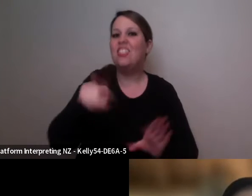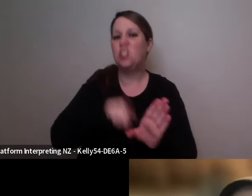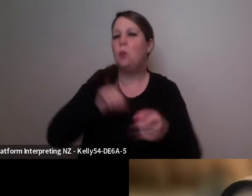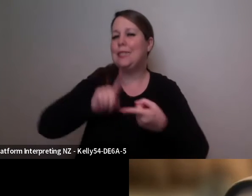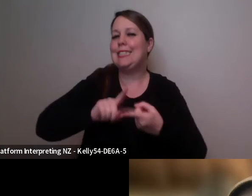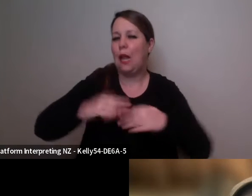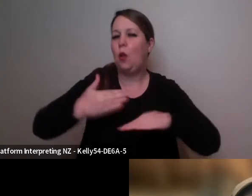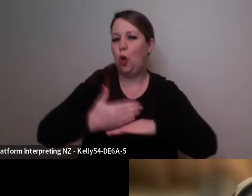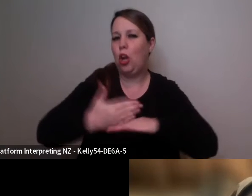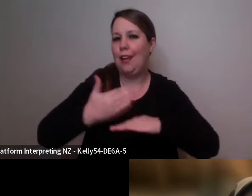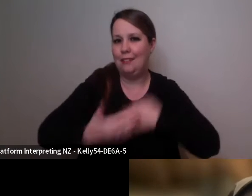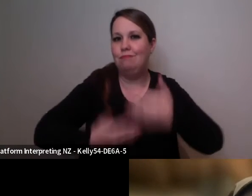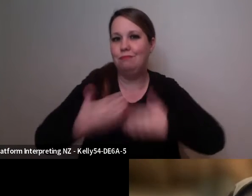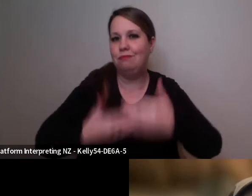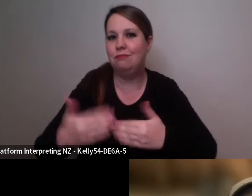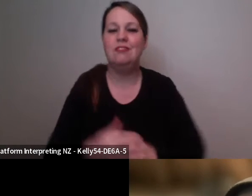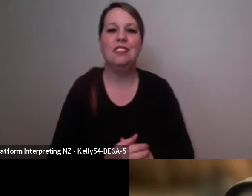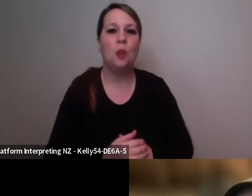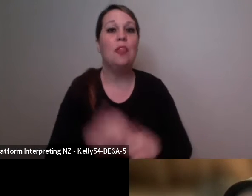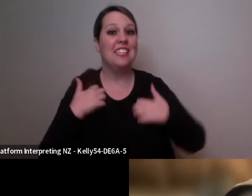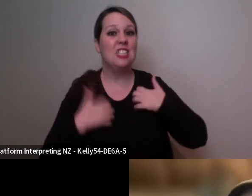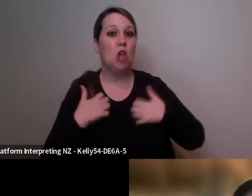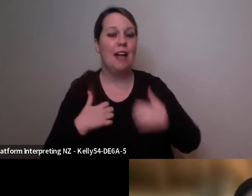so that's pretty exciting that's, that's going to be a solo work